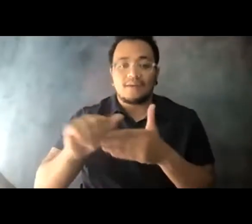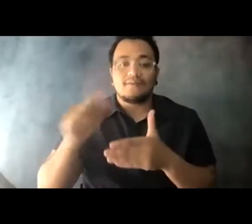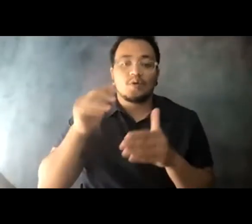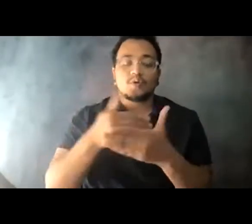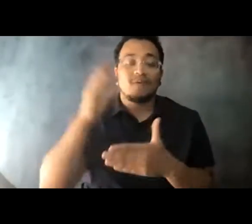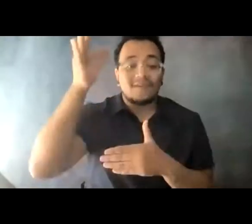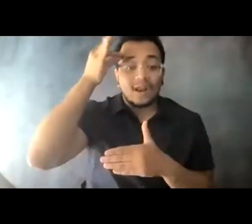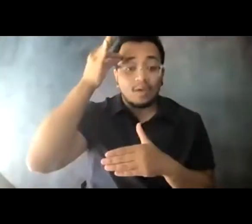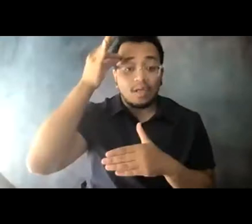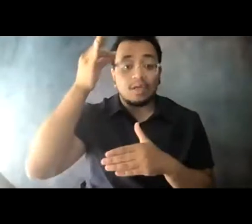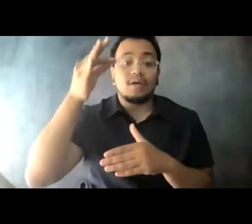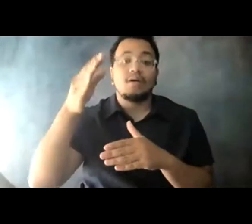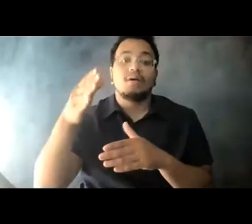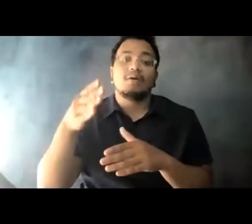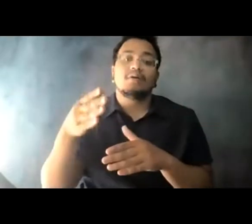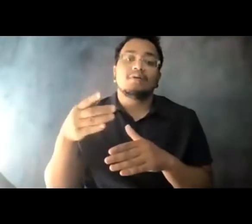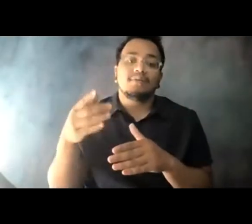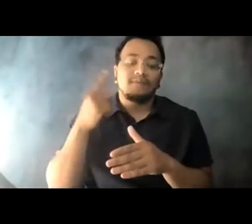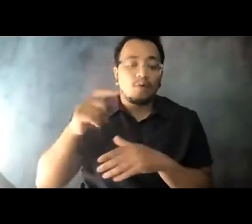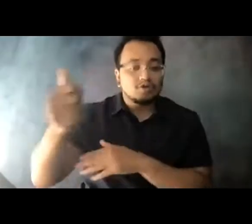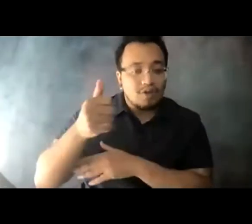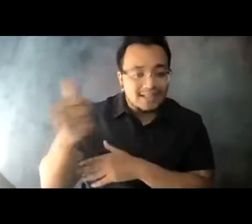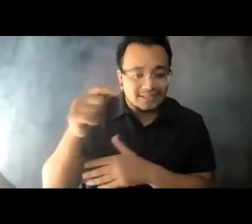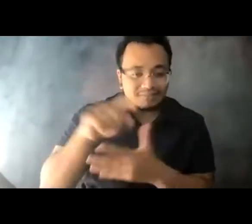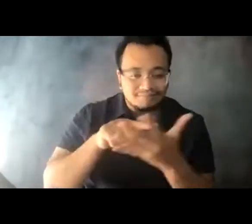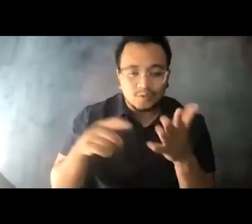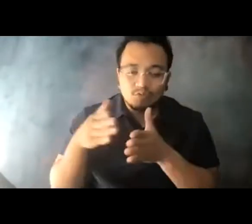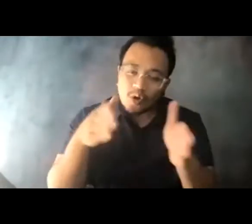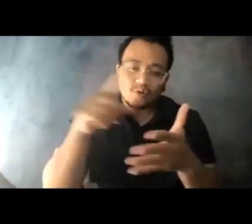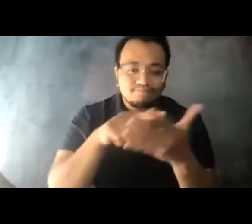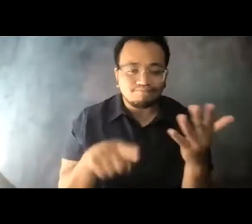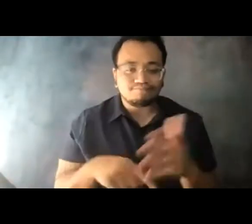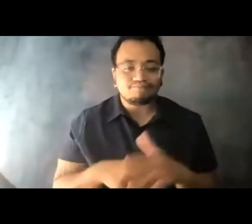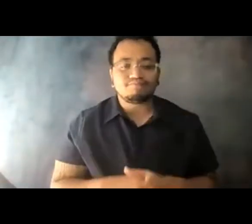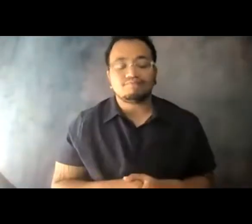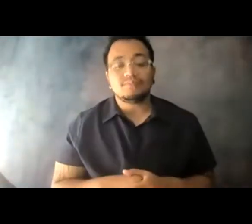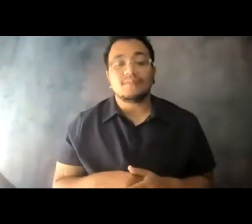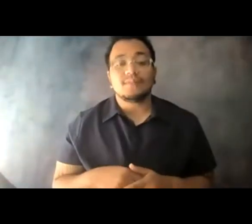14:03:34 in the history of our country. 14:03:37 The bipartisan infrastructure deal will grow the economy.